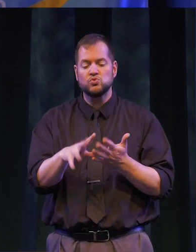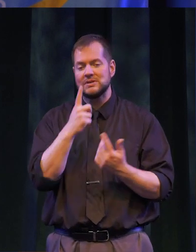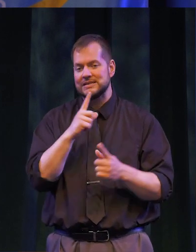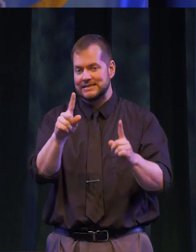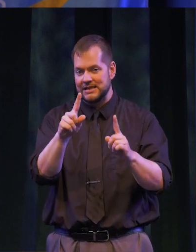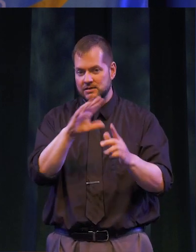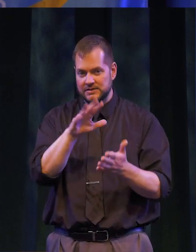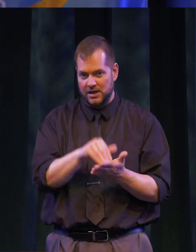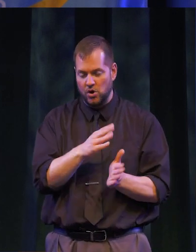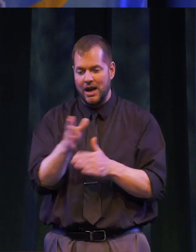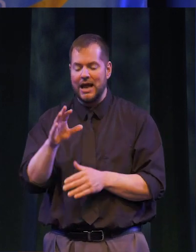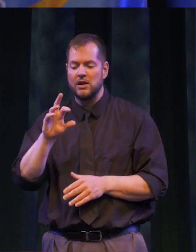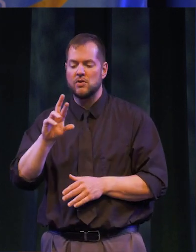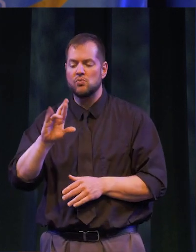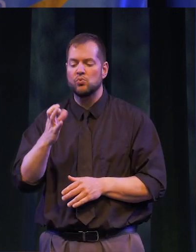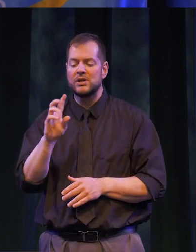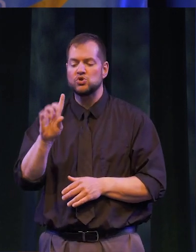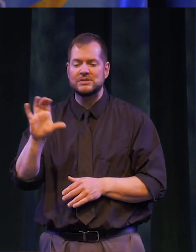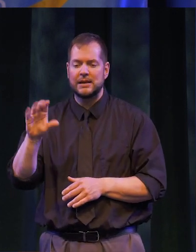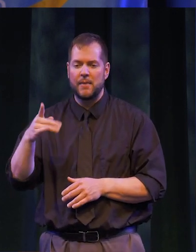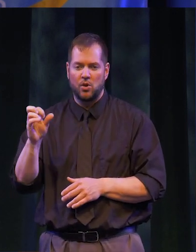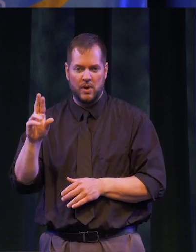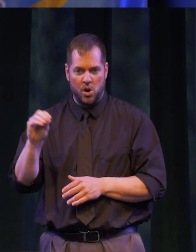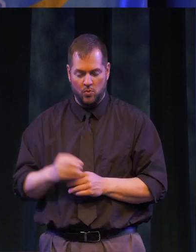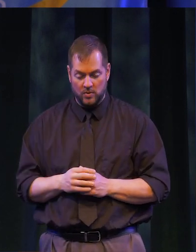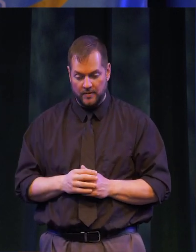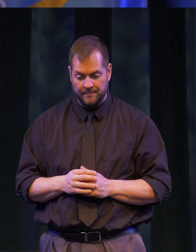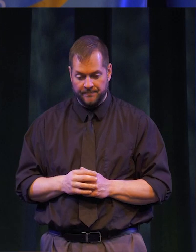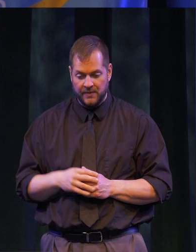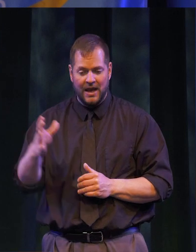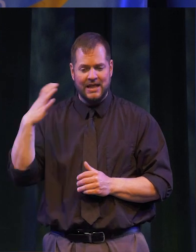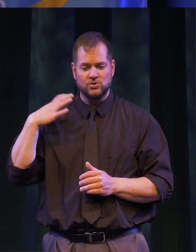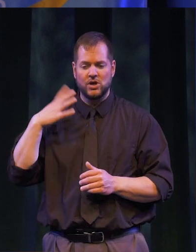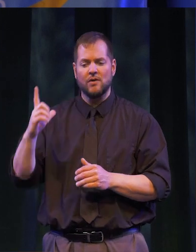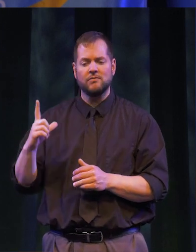STUDENT SUCCESS CENTER, AND THE RICHARD C. CALL ARENA. LES ALSO SERVED AS CHAIR OF THE